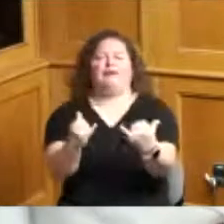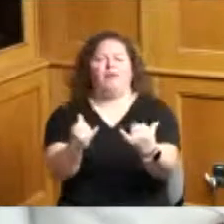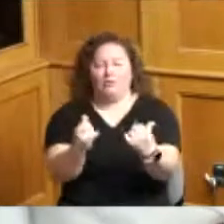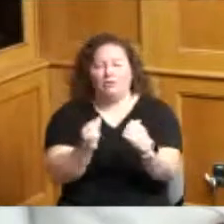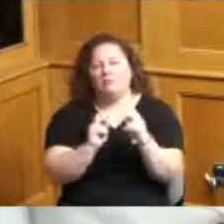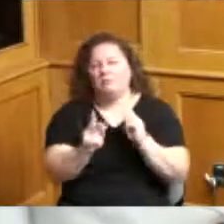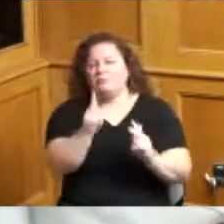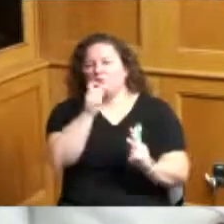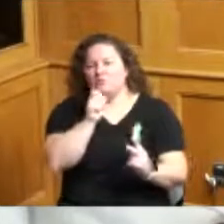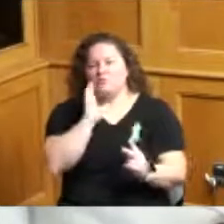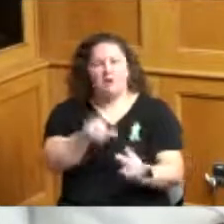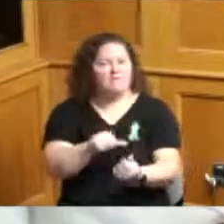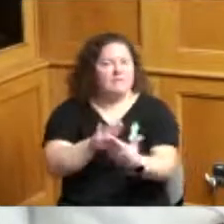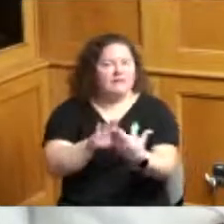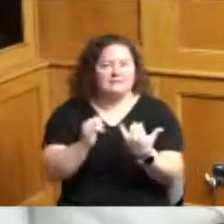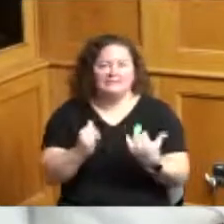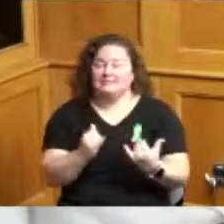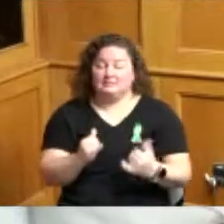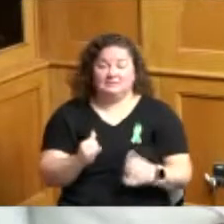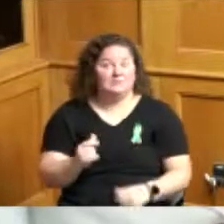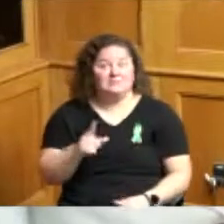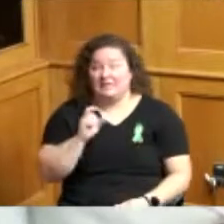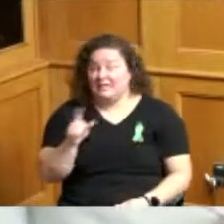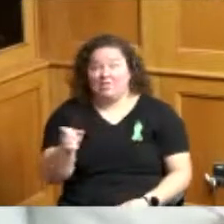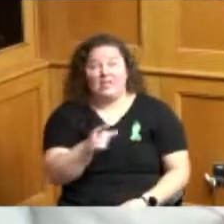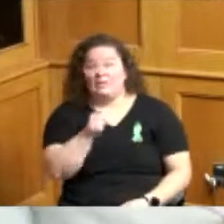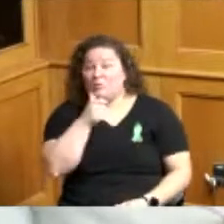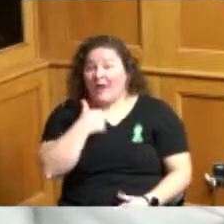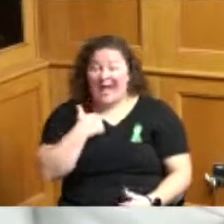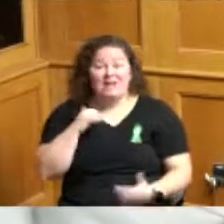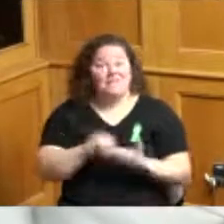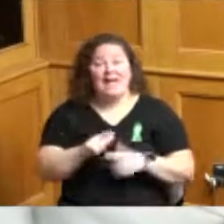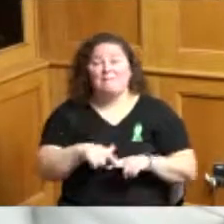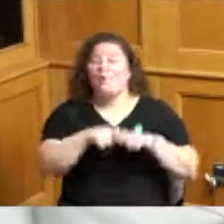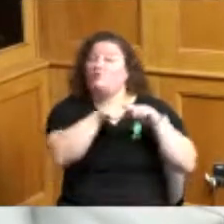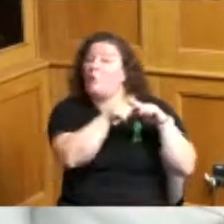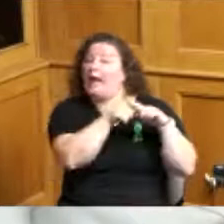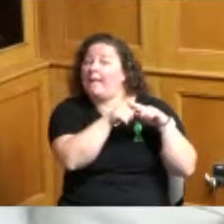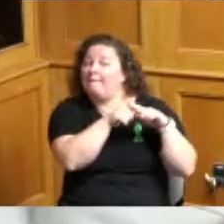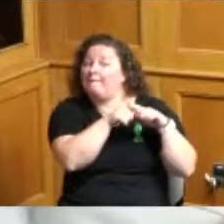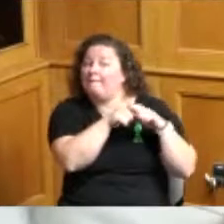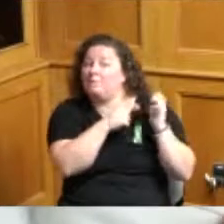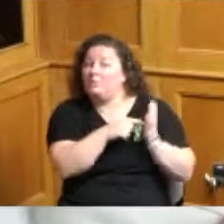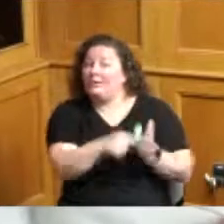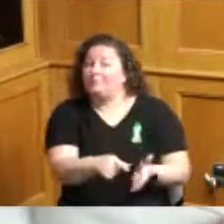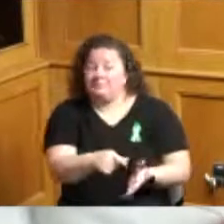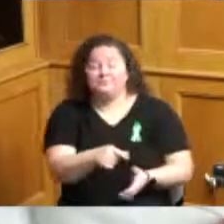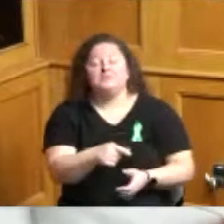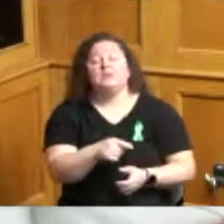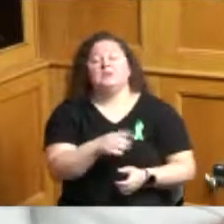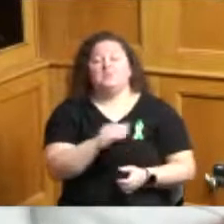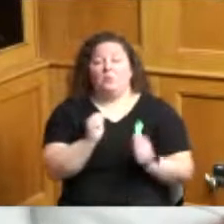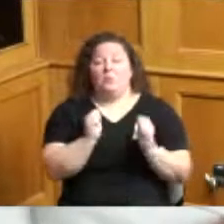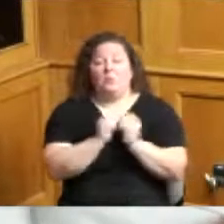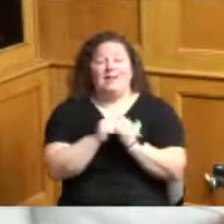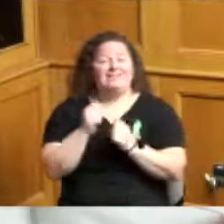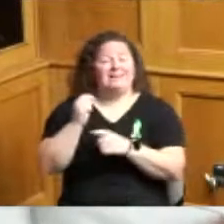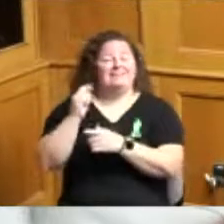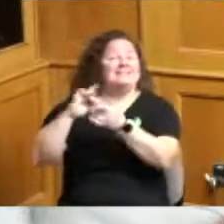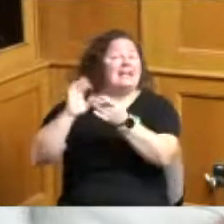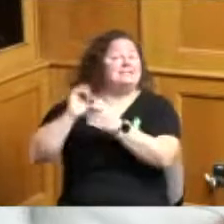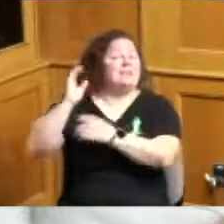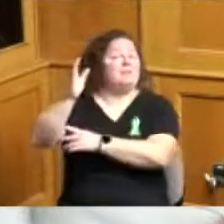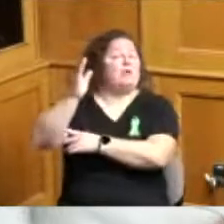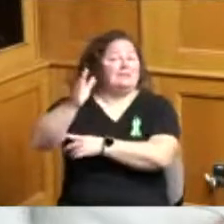this because there are no longer any moratoriums there was the testimony about having a technology